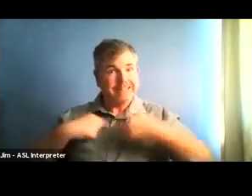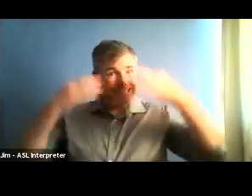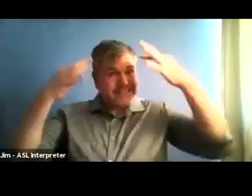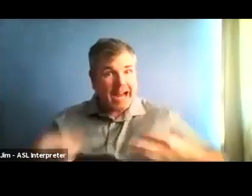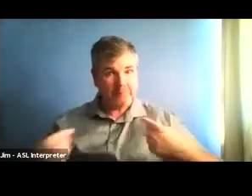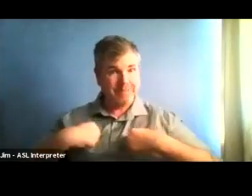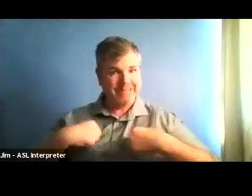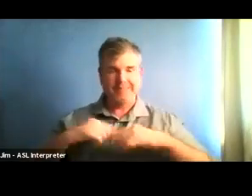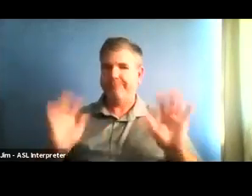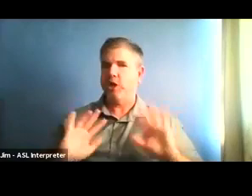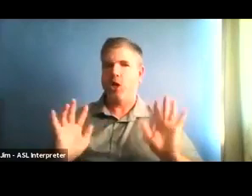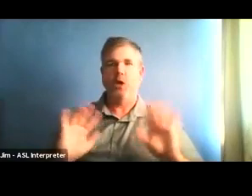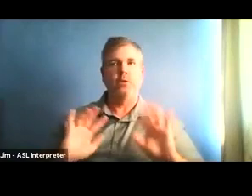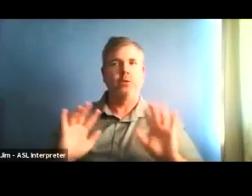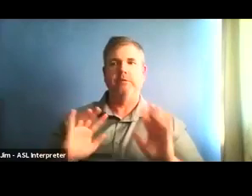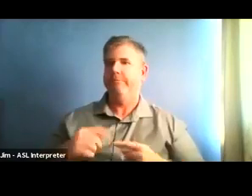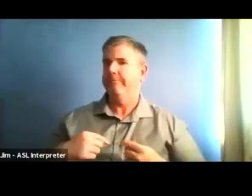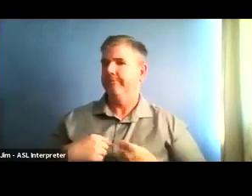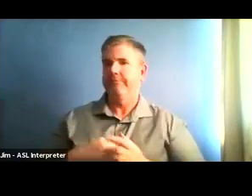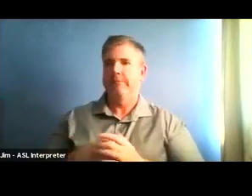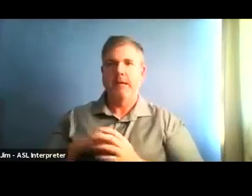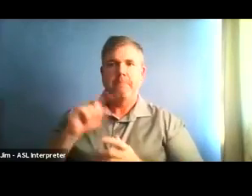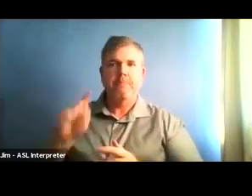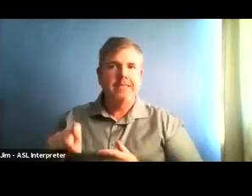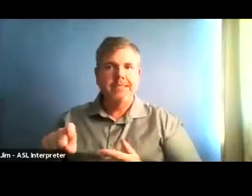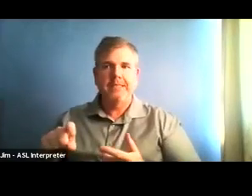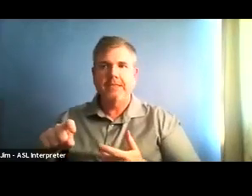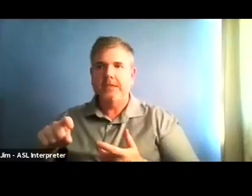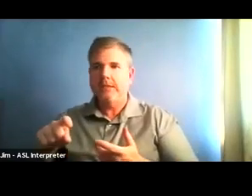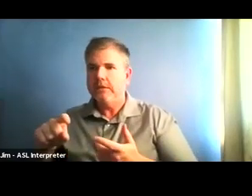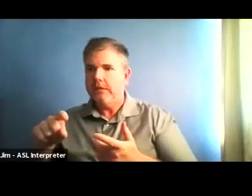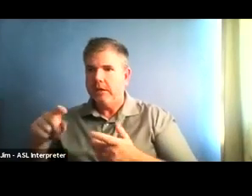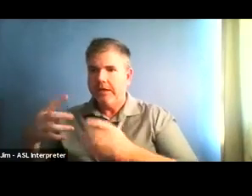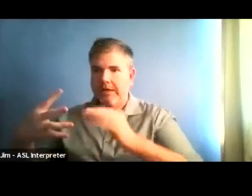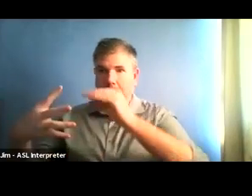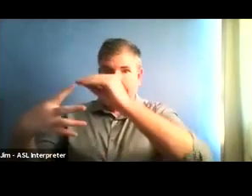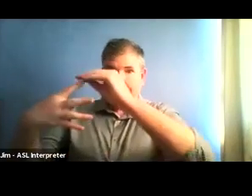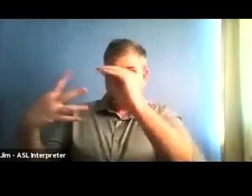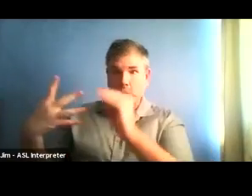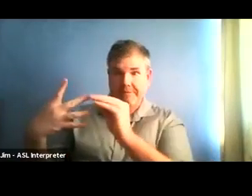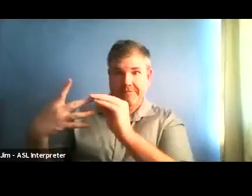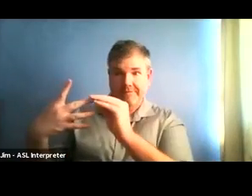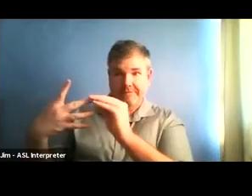virus enough to move us out of the highly restrictive purple tier and into the red